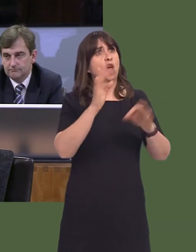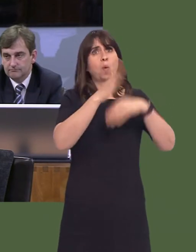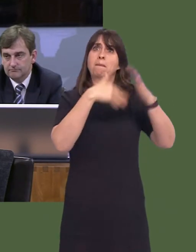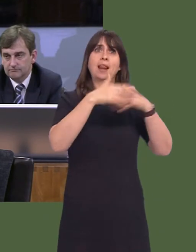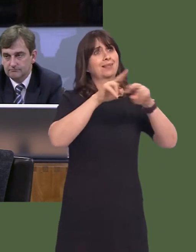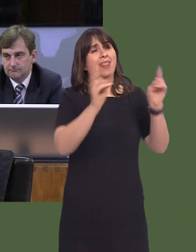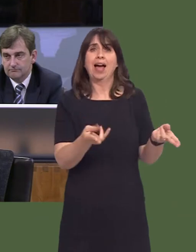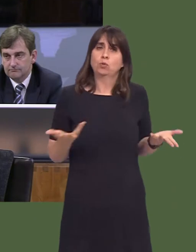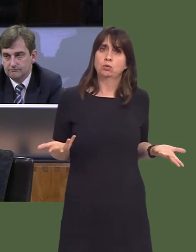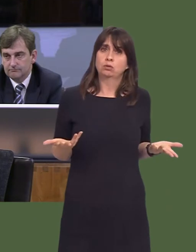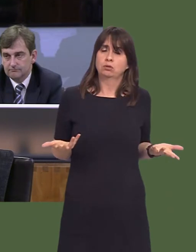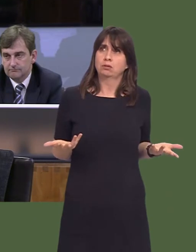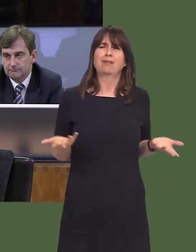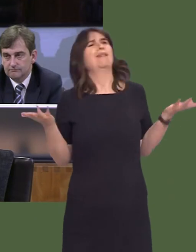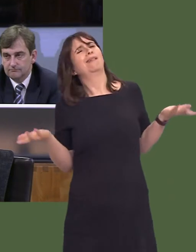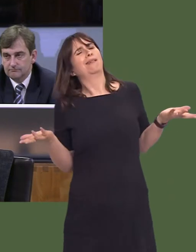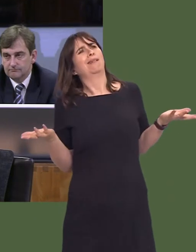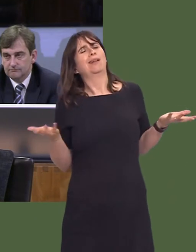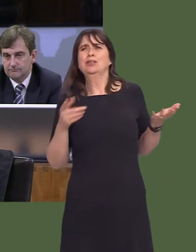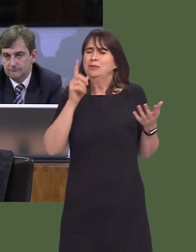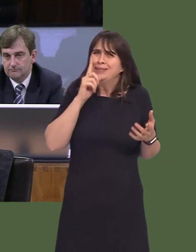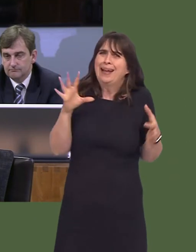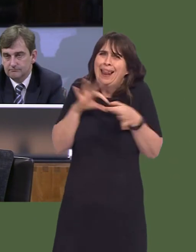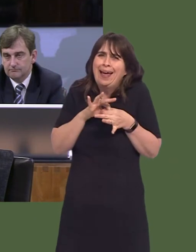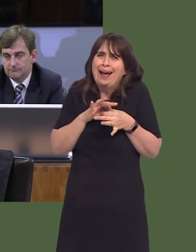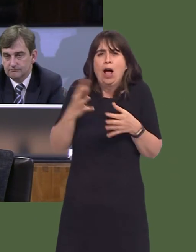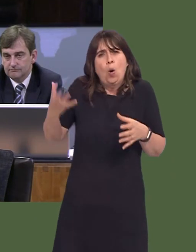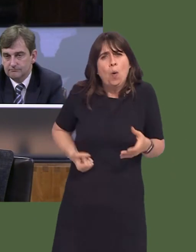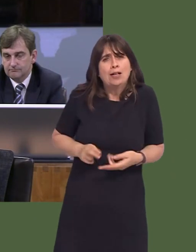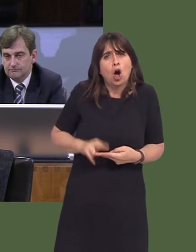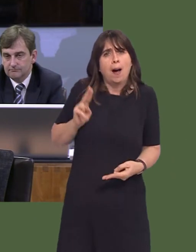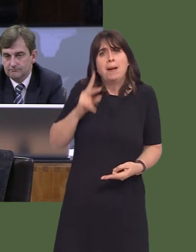builders to invest in areas. So, surely you can see the link. Why isn't the economic action